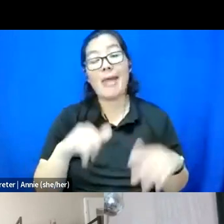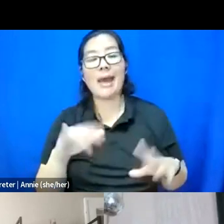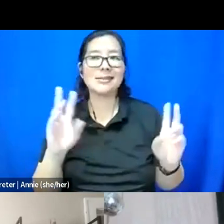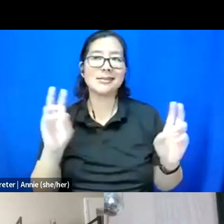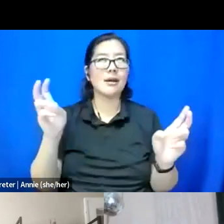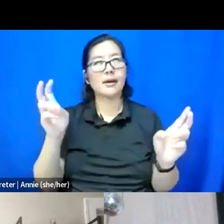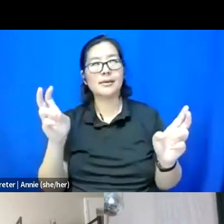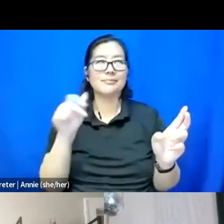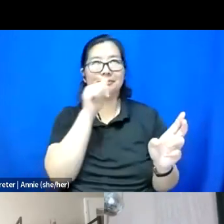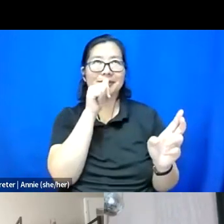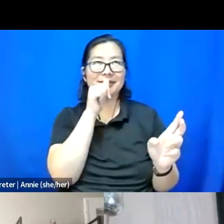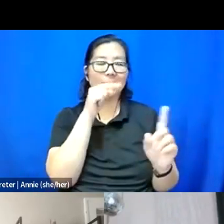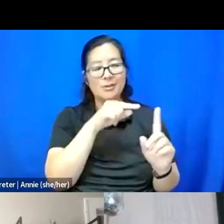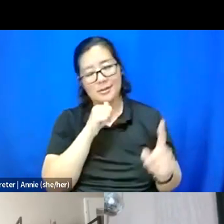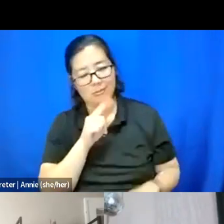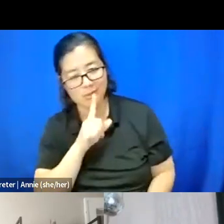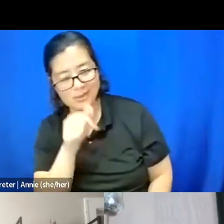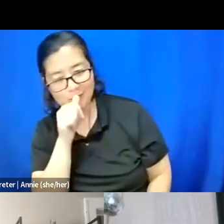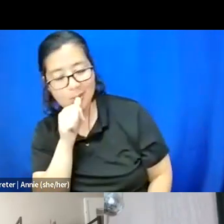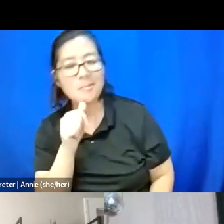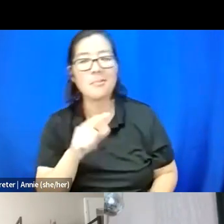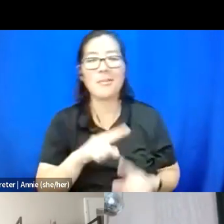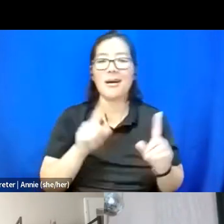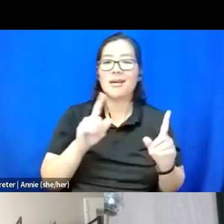The secret that isn't a secret, but it's very hard for me to create without that,